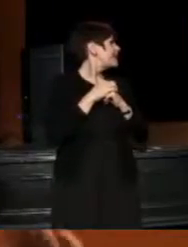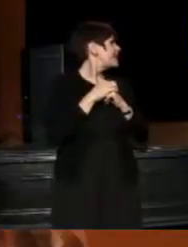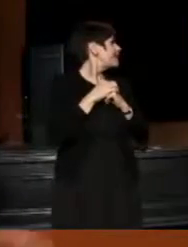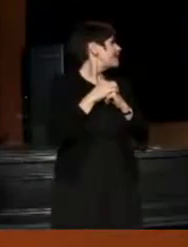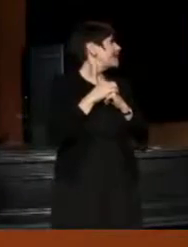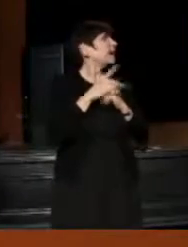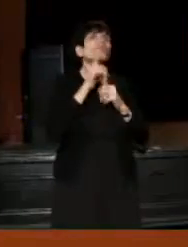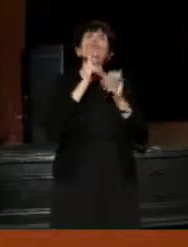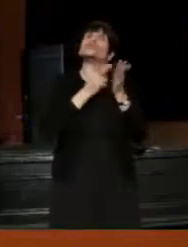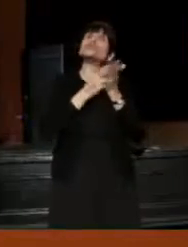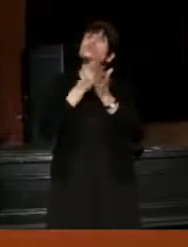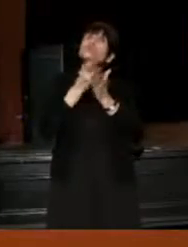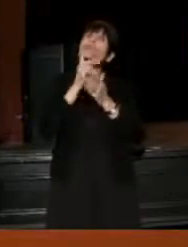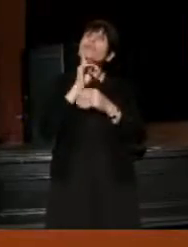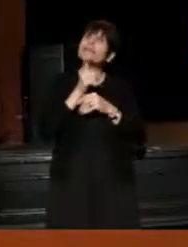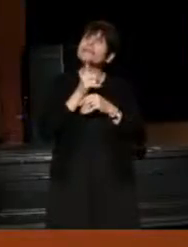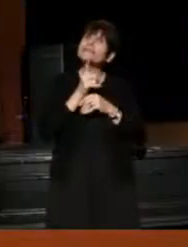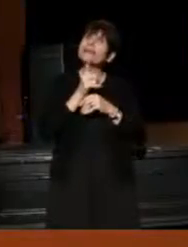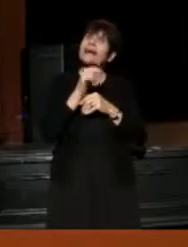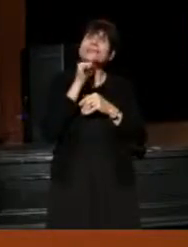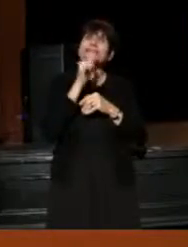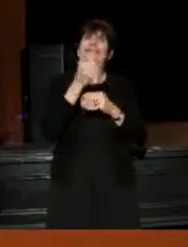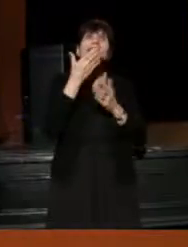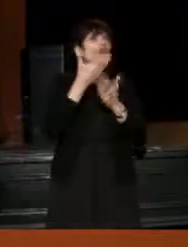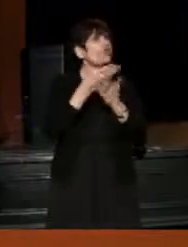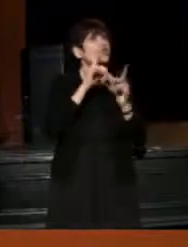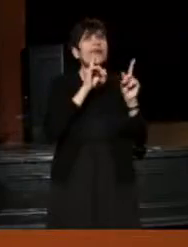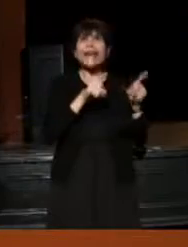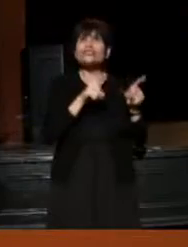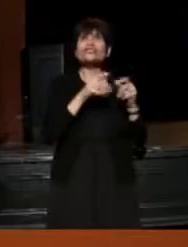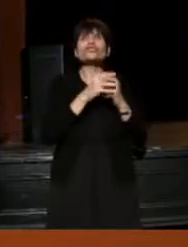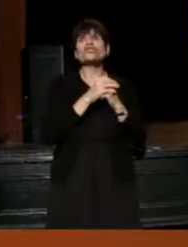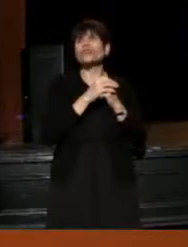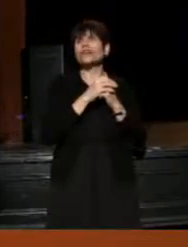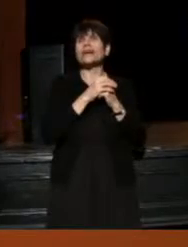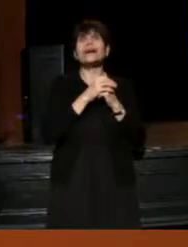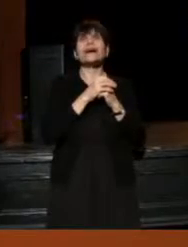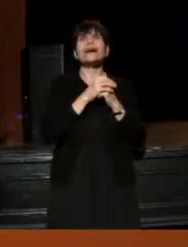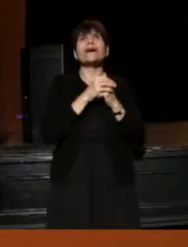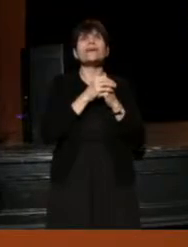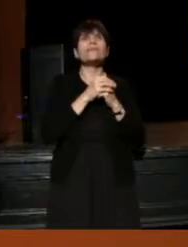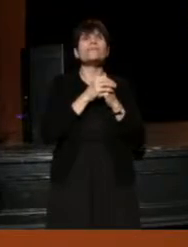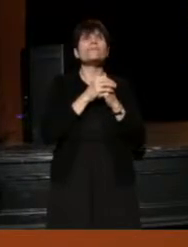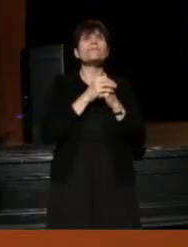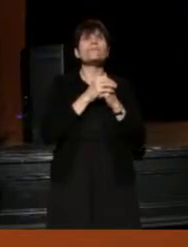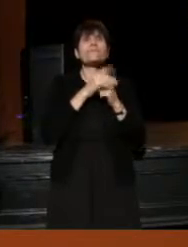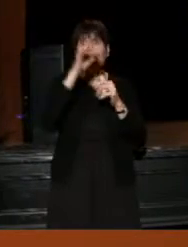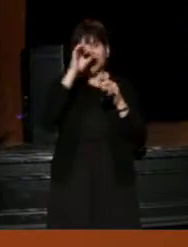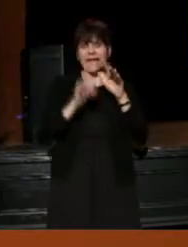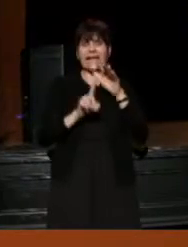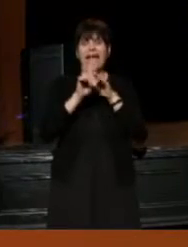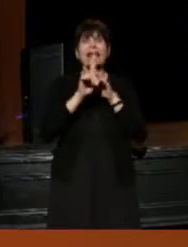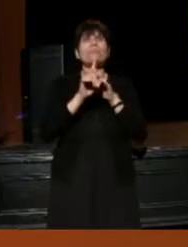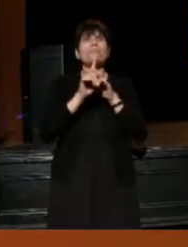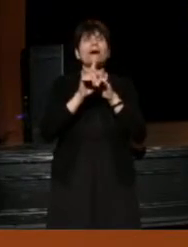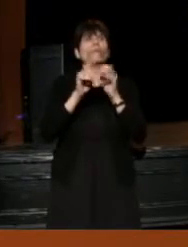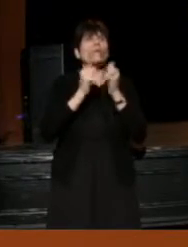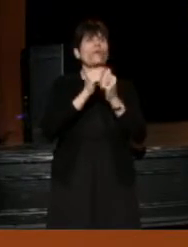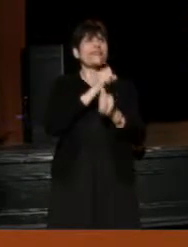But the truth is that that isn't a good answer. And it came up the other day with the staff, and I thought,